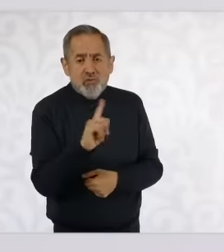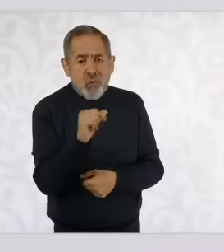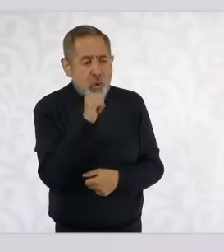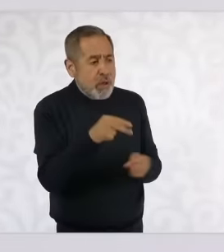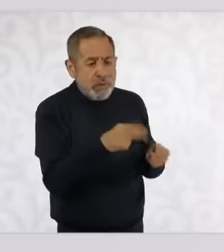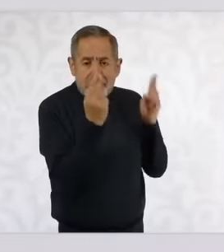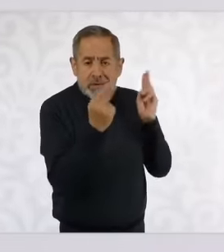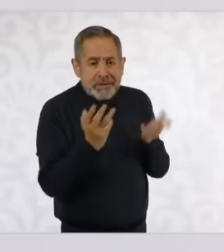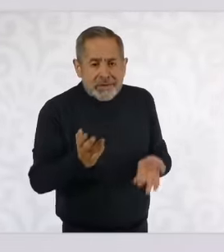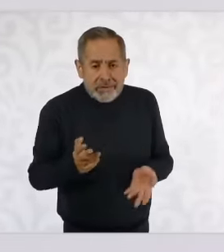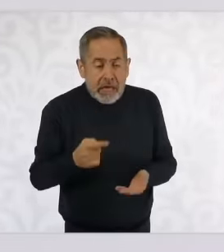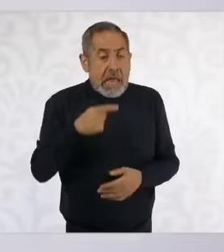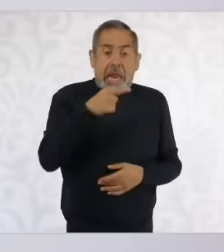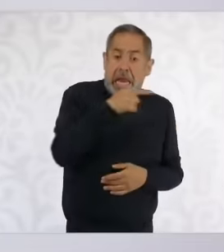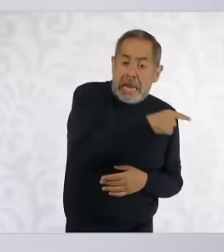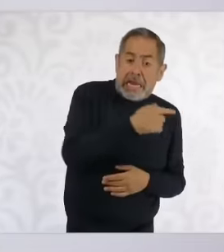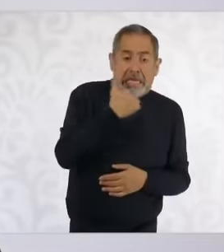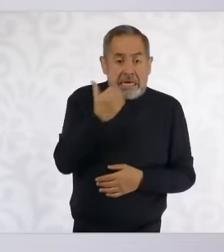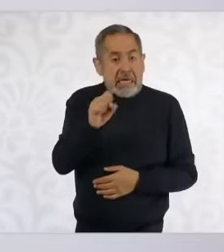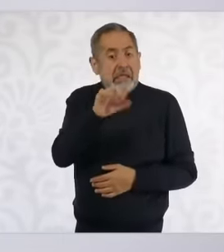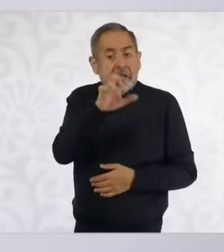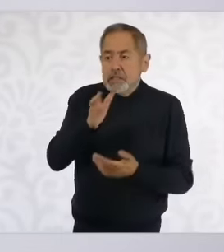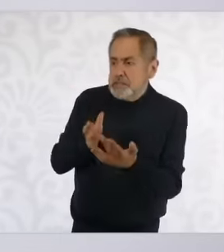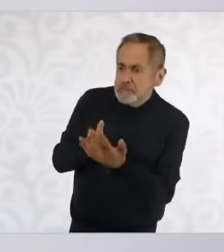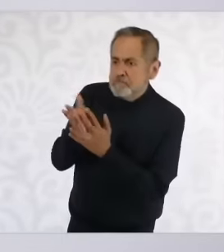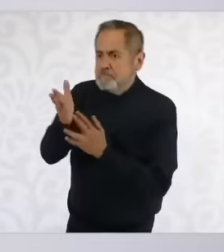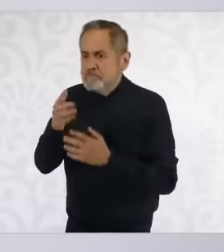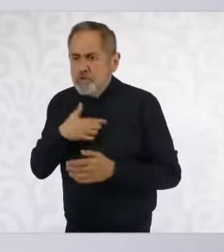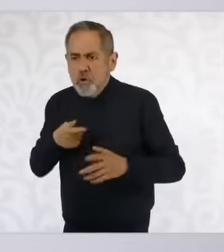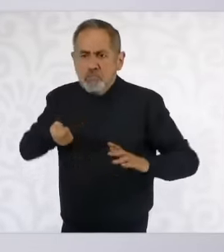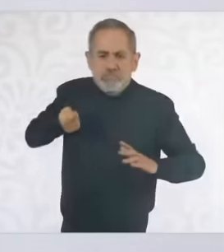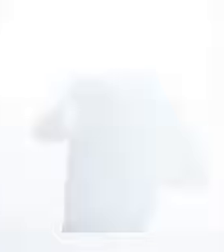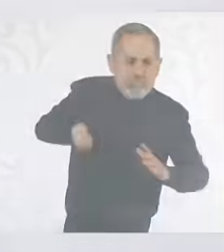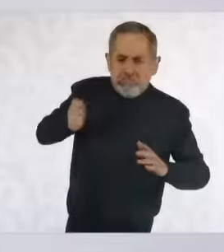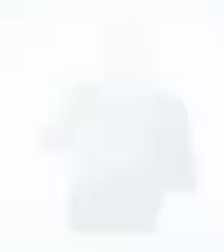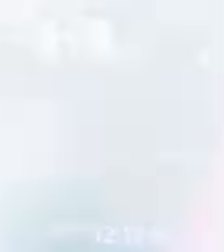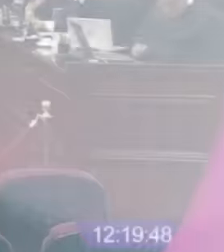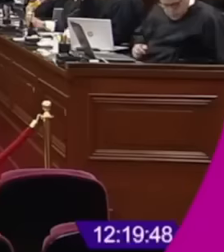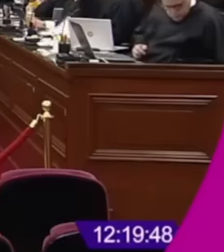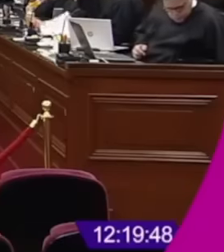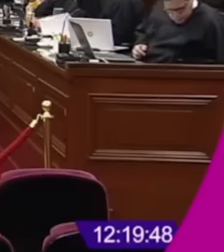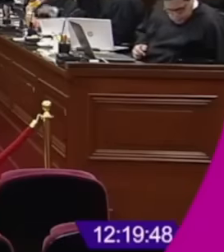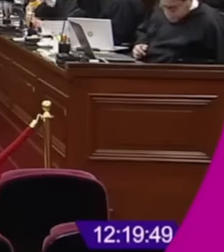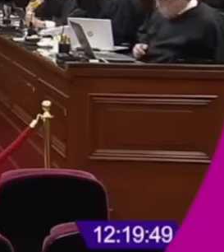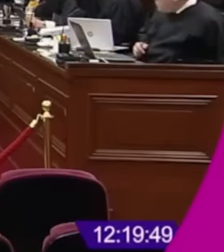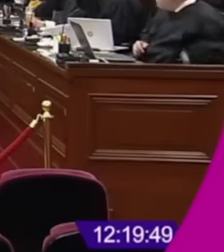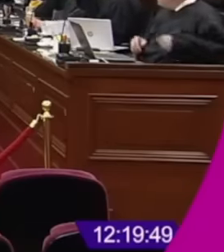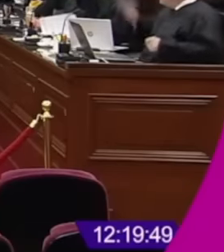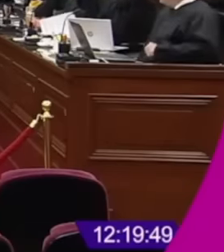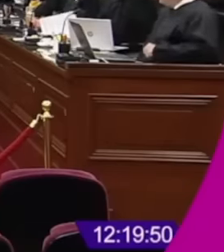a very clear and forceful message to this group of judges who want to blackmail her. With the advance of